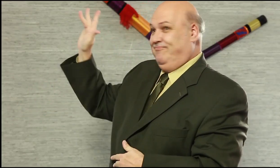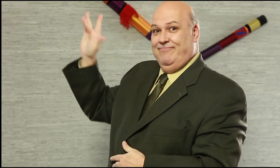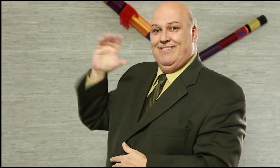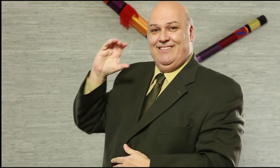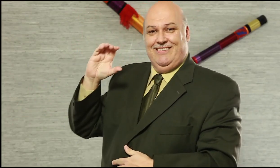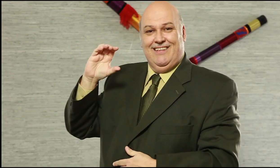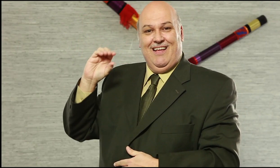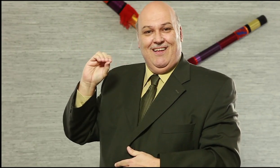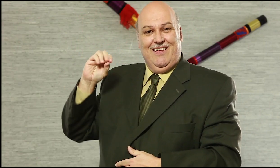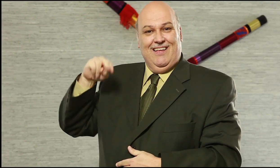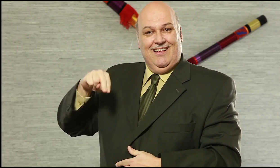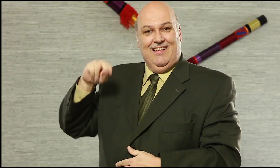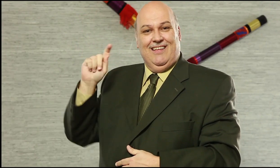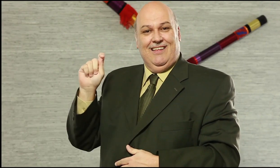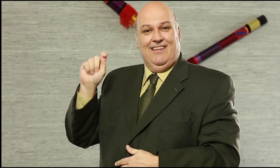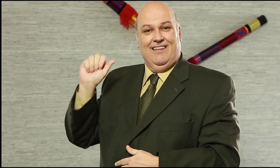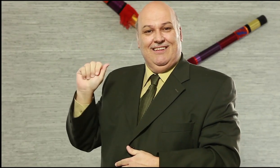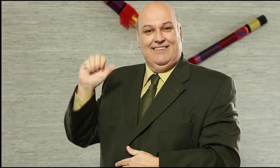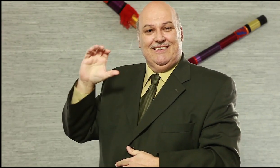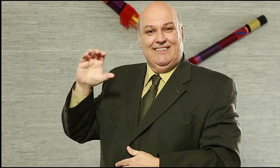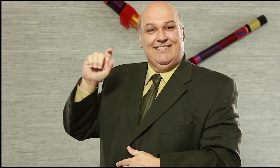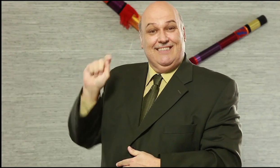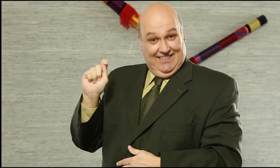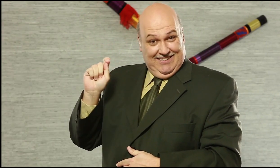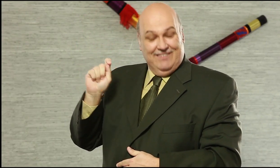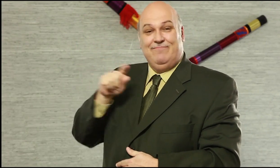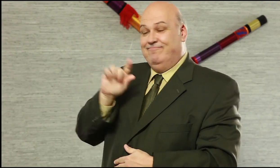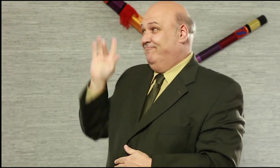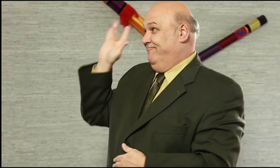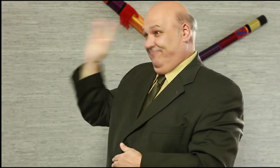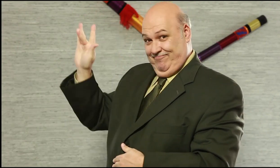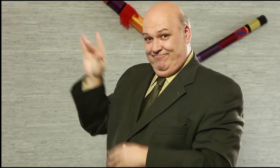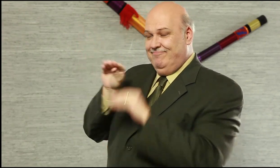of your friends waving their hands, and